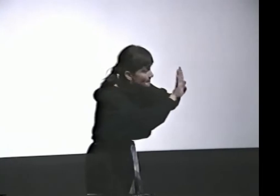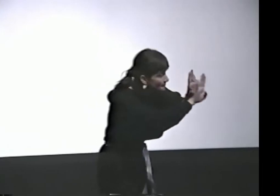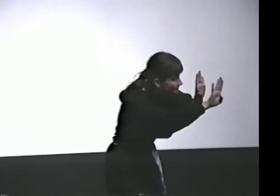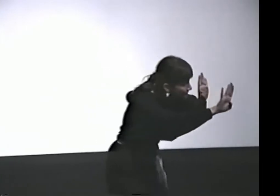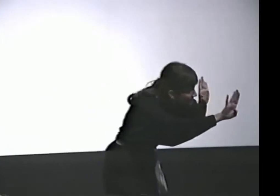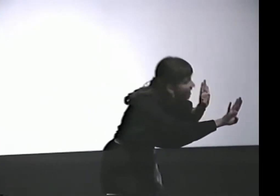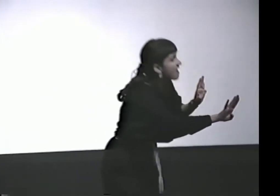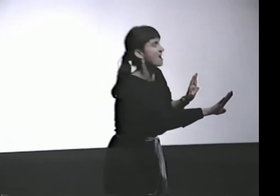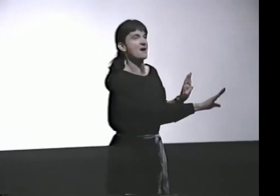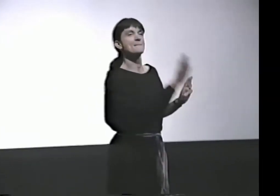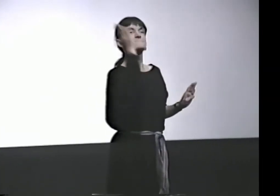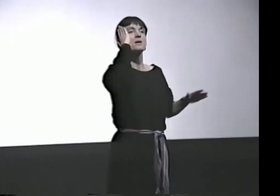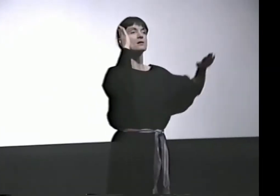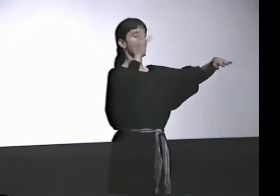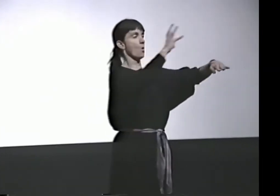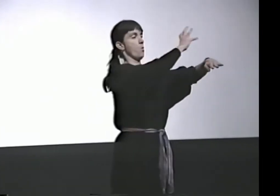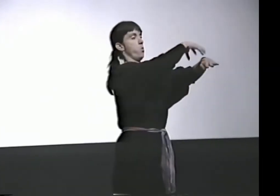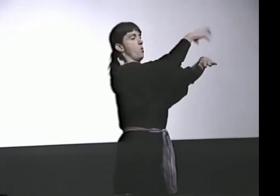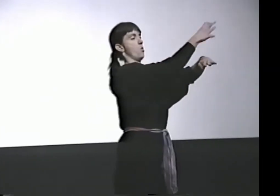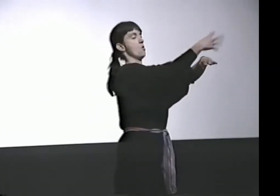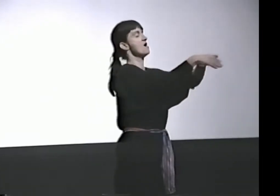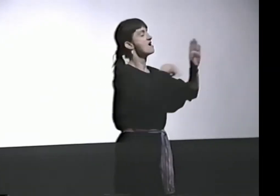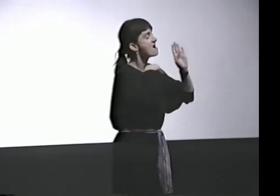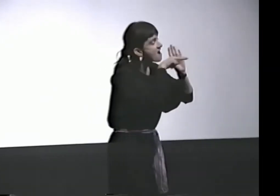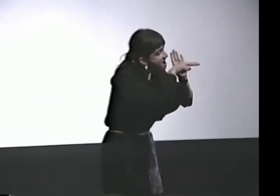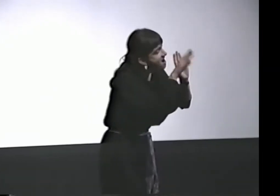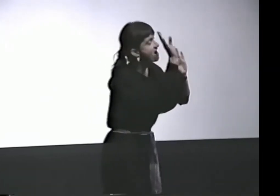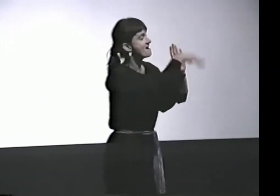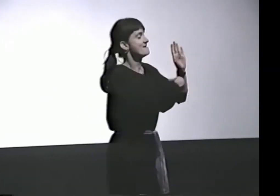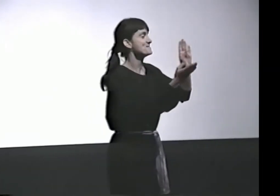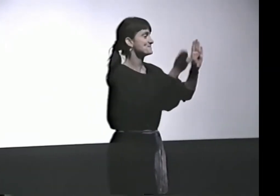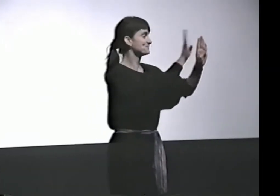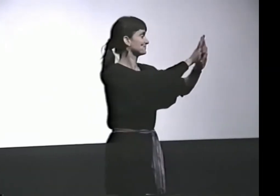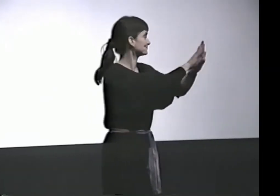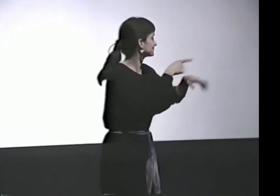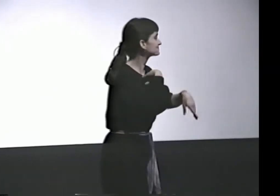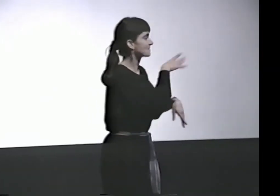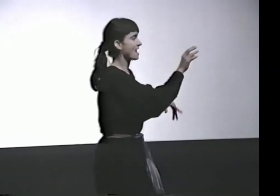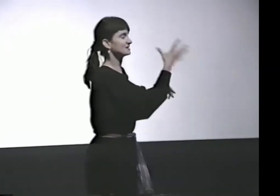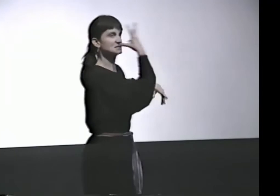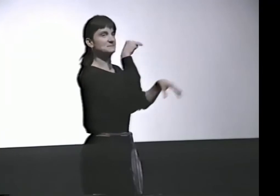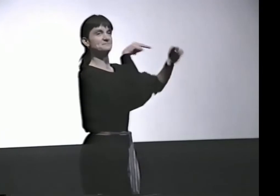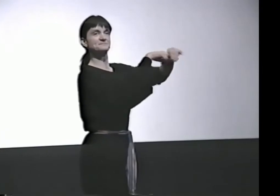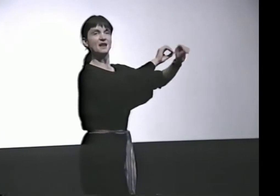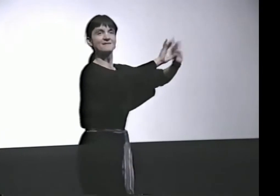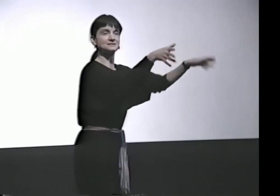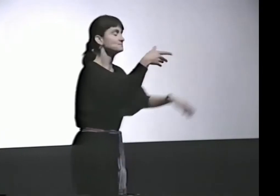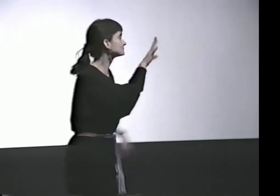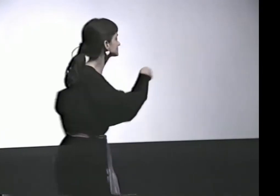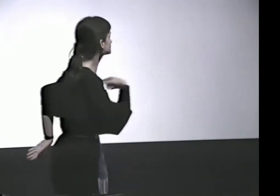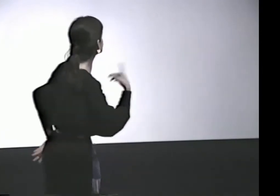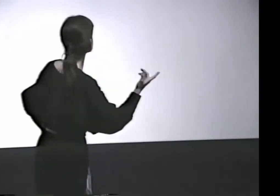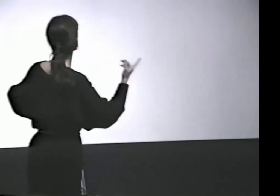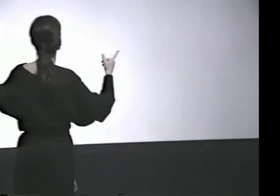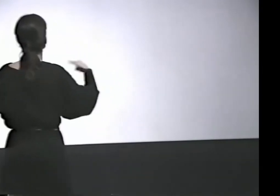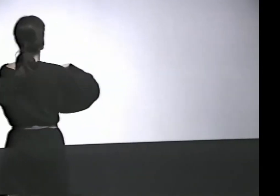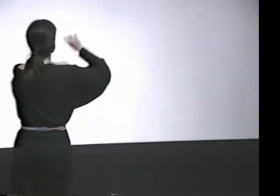CRACKED THE DOOR OPEN, AND I COULD SEE HER BED WAS PRETTY LUMPY UNDER THE COVERS. OH, YEAH, SHE'S IN. SHE'S OBVIOUSLY ASLEEP.